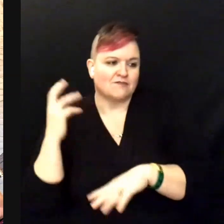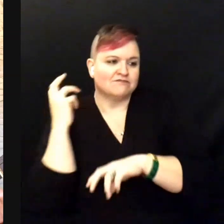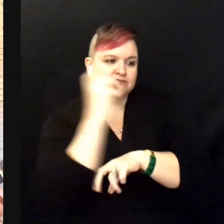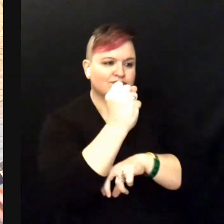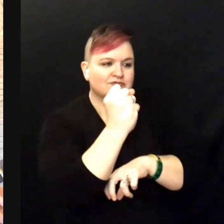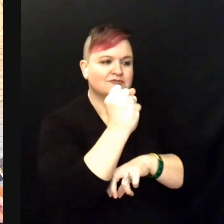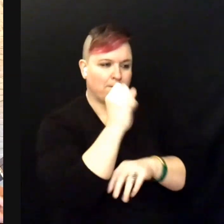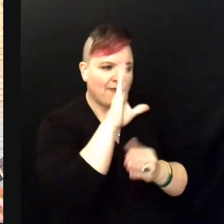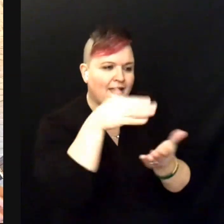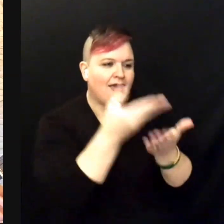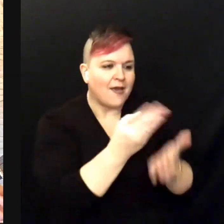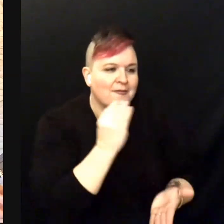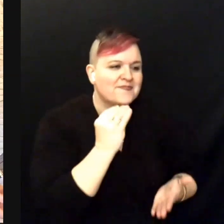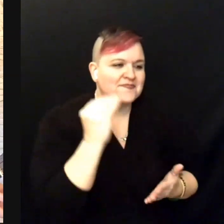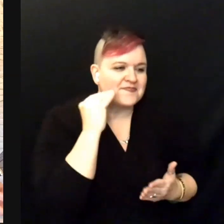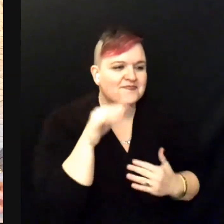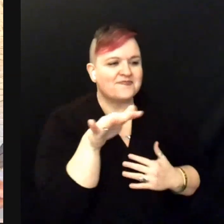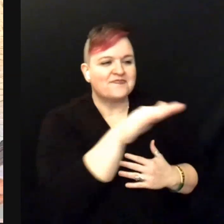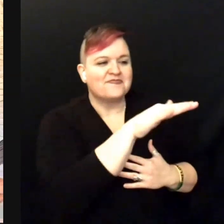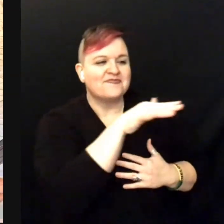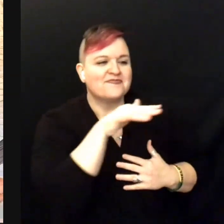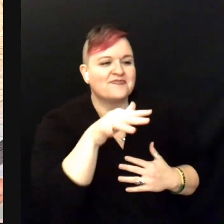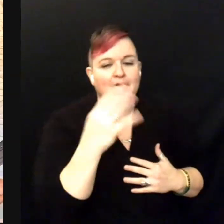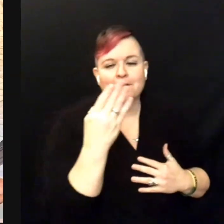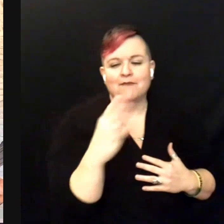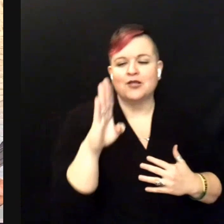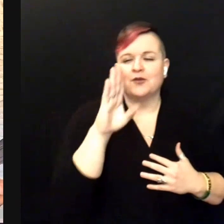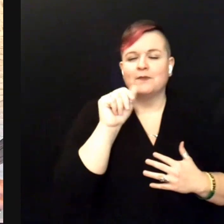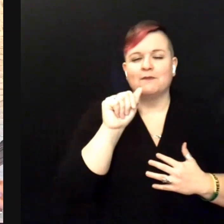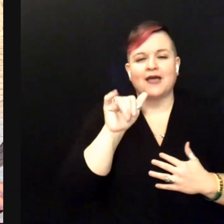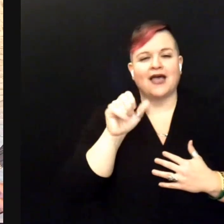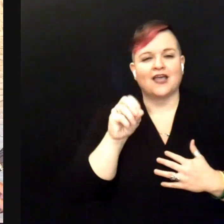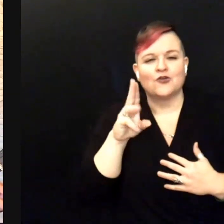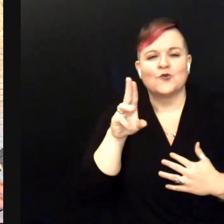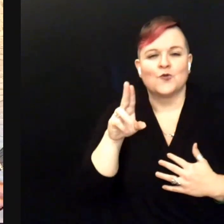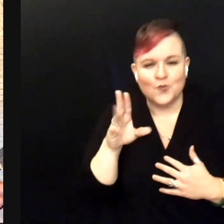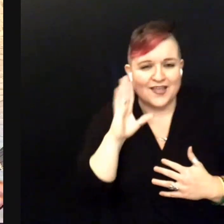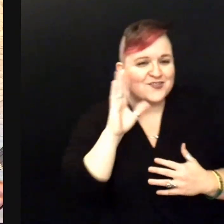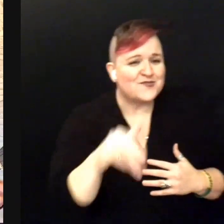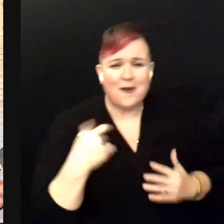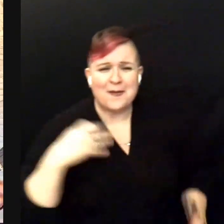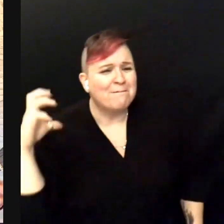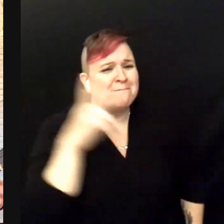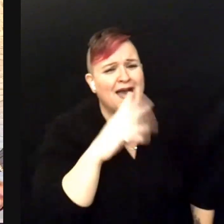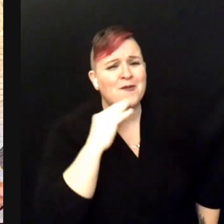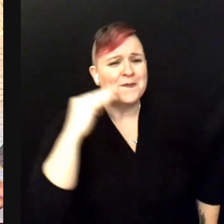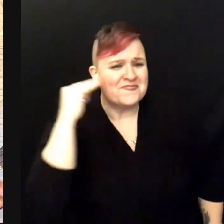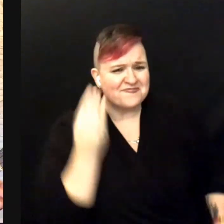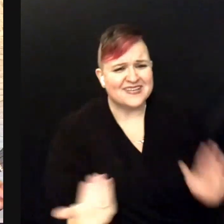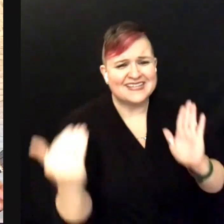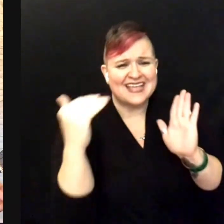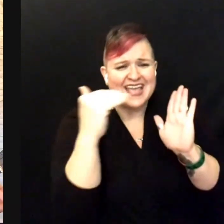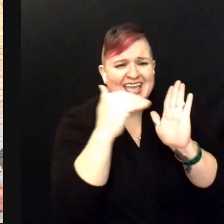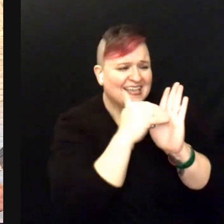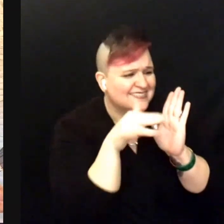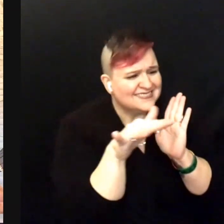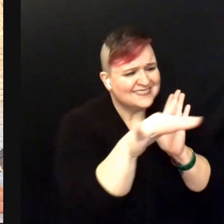On Blue Bayou I'm going back someday Come what may